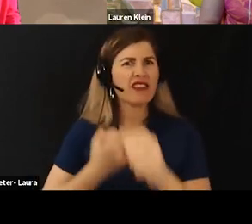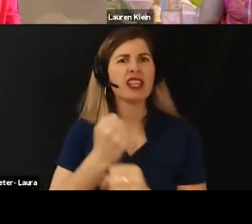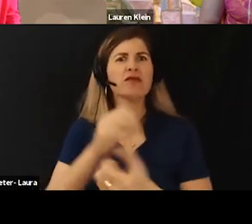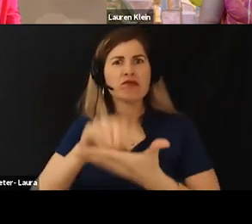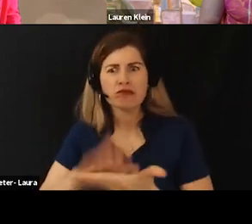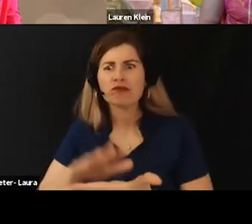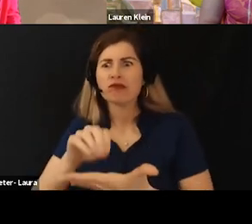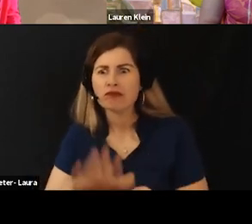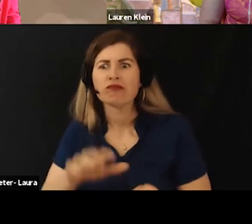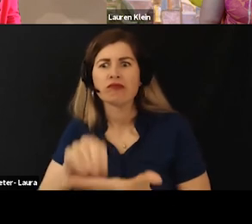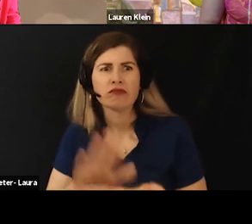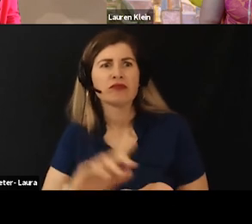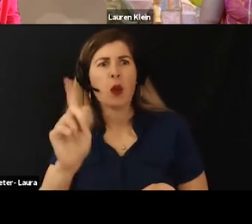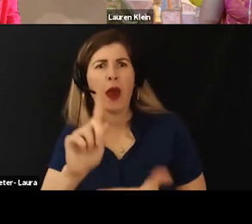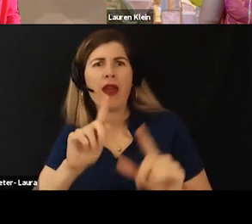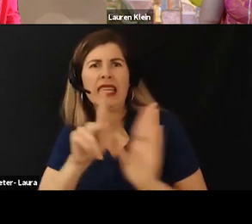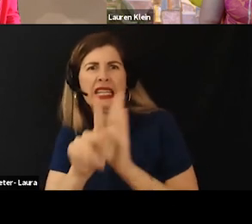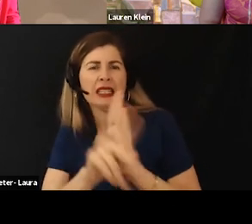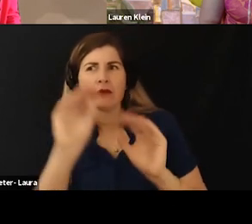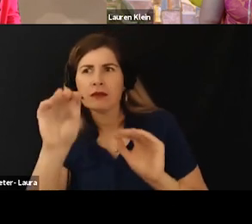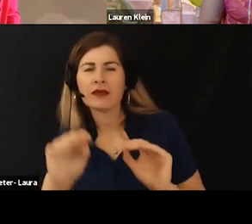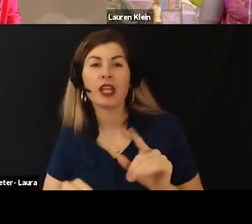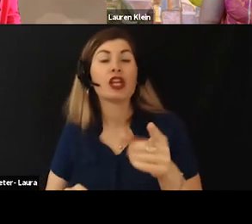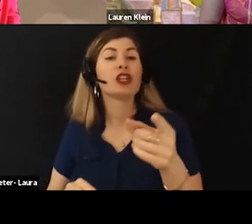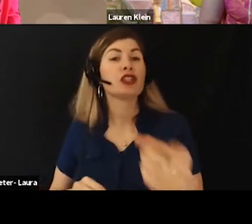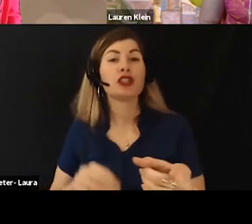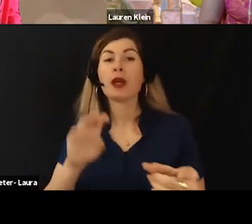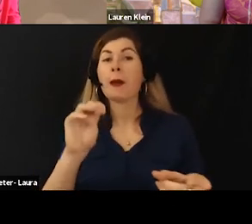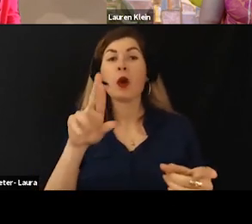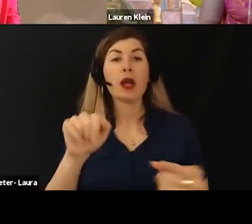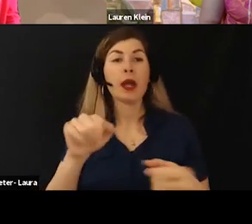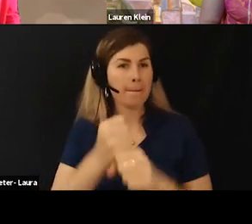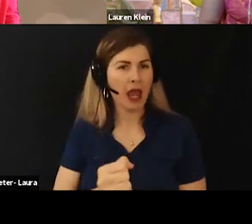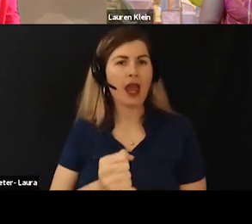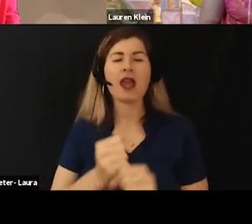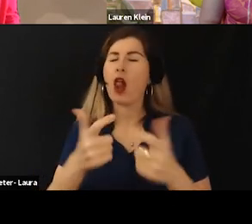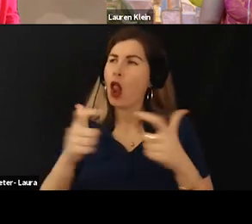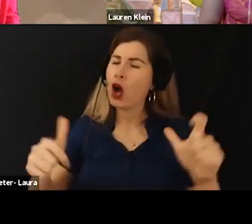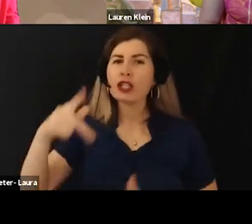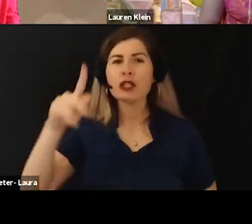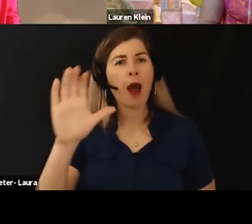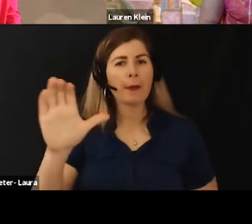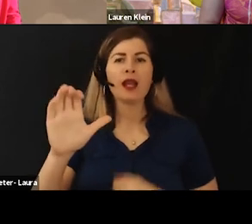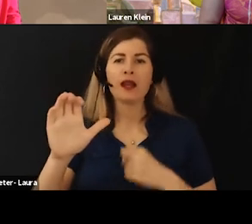She has developed the largest public available archive of feminine side in the Mexican context.